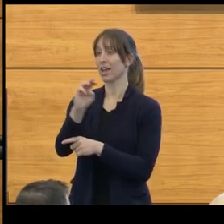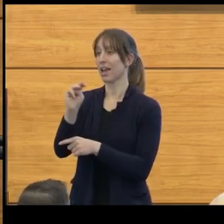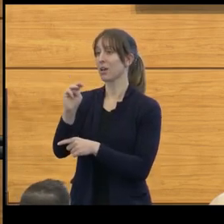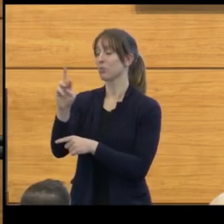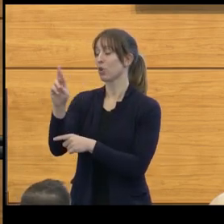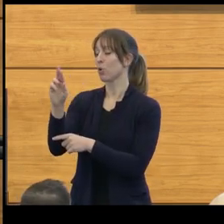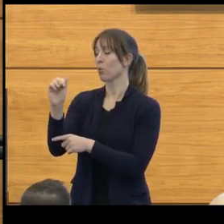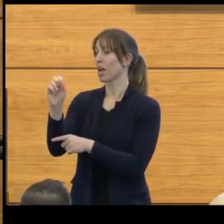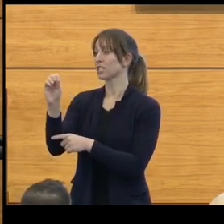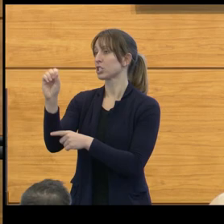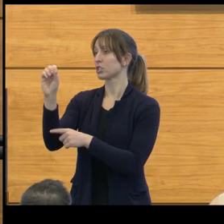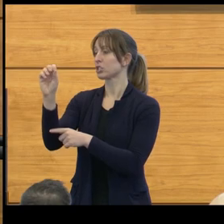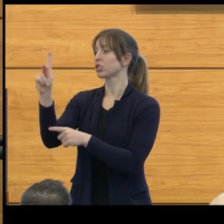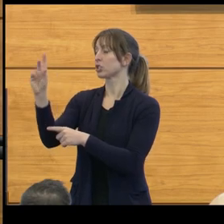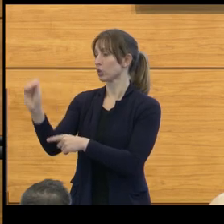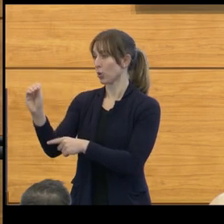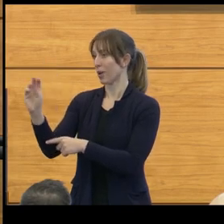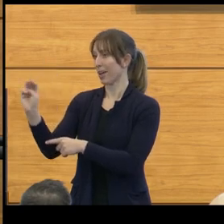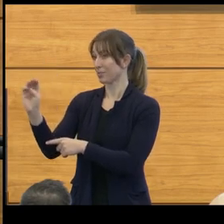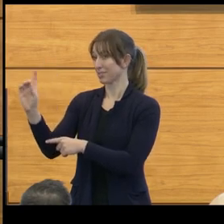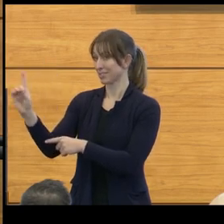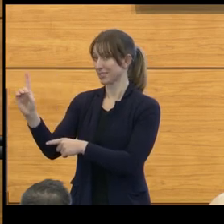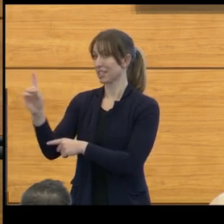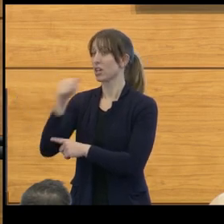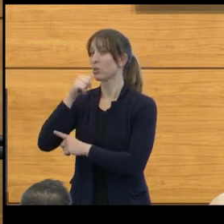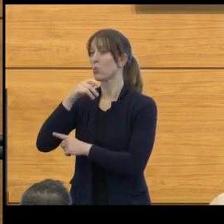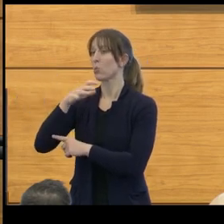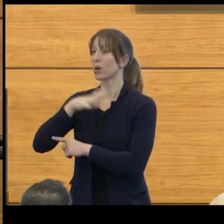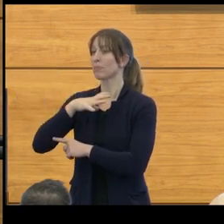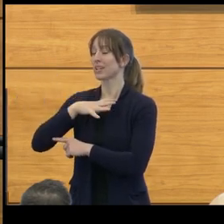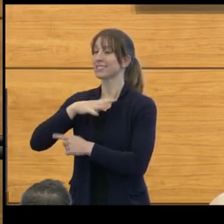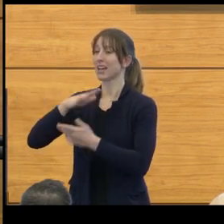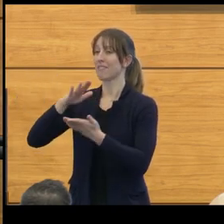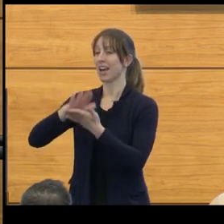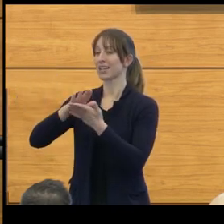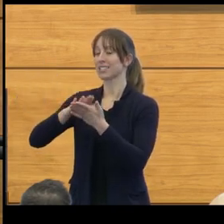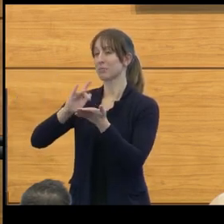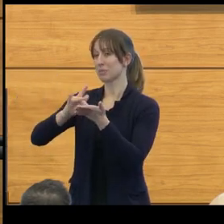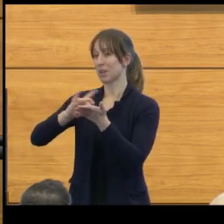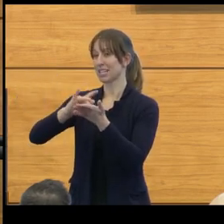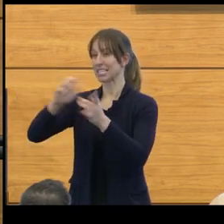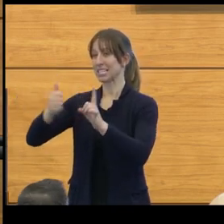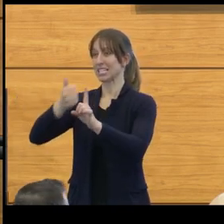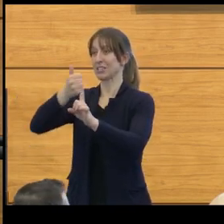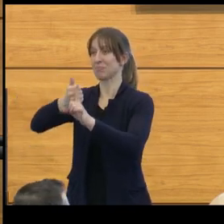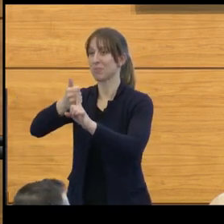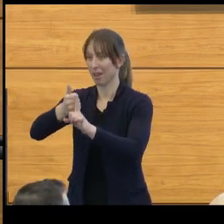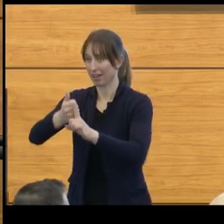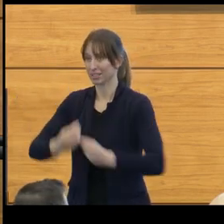Advancing Women in Academic Medicine Impact Award, which was renamed in her honor.